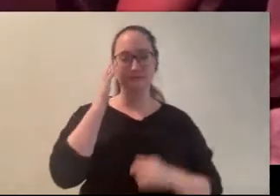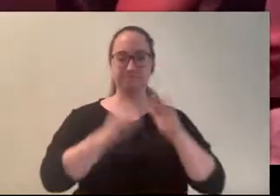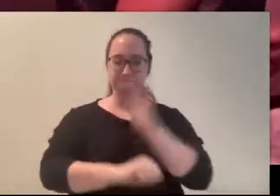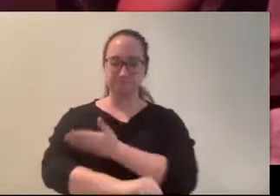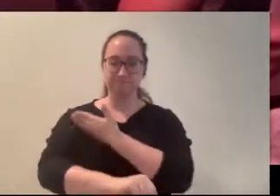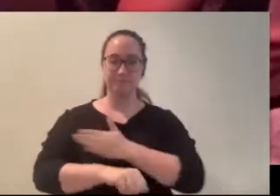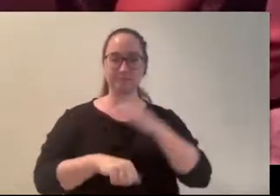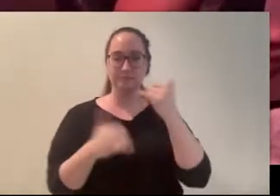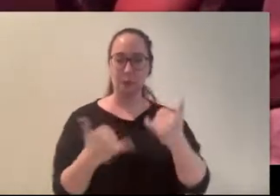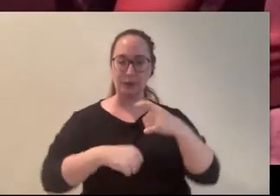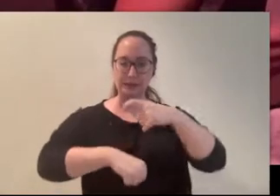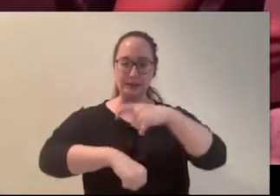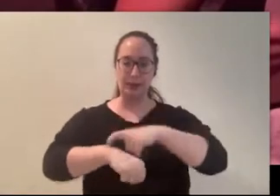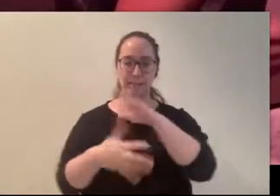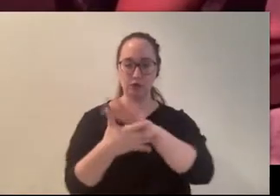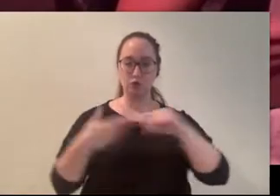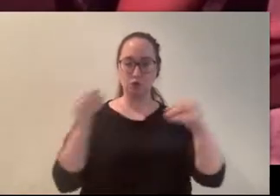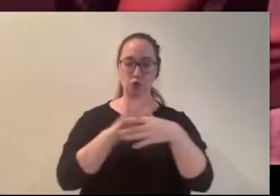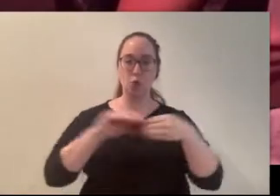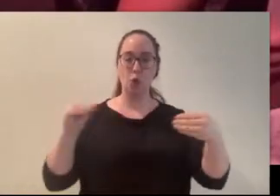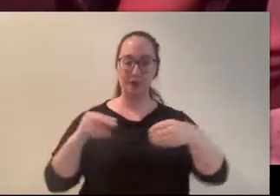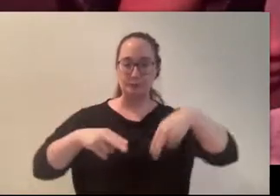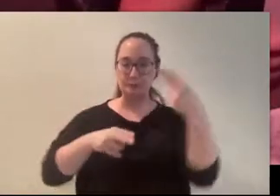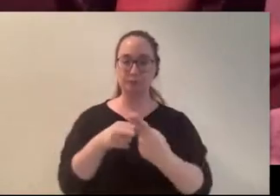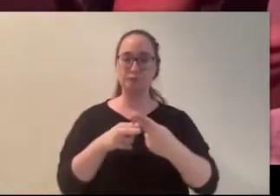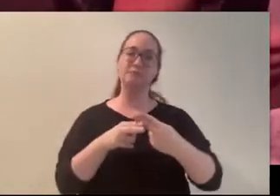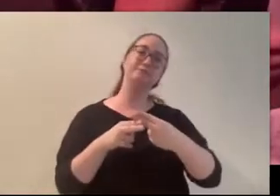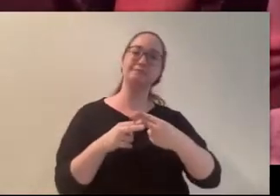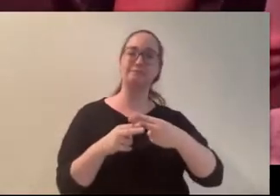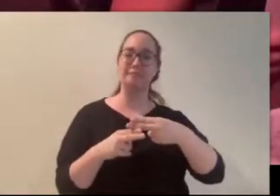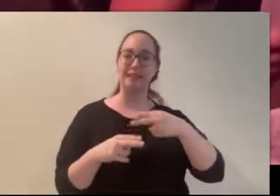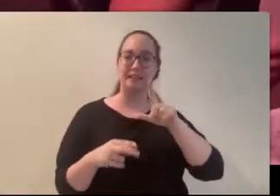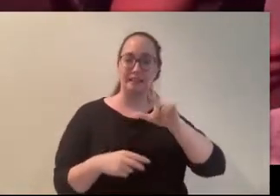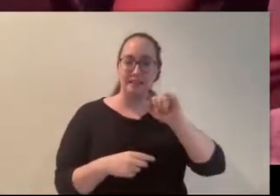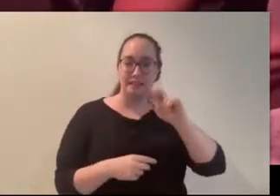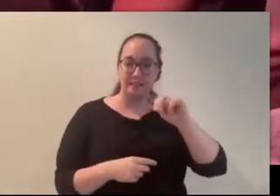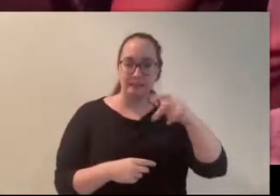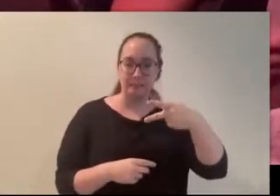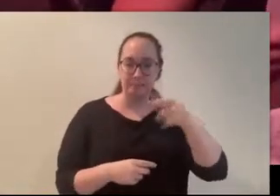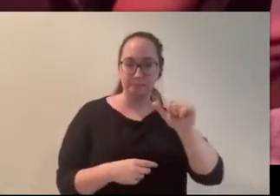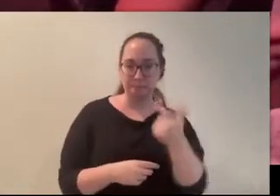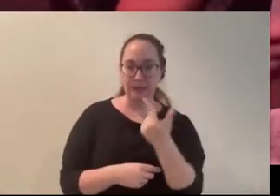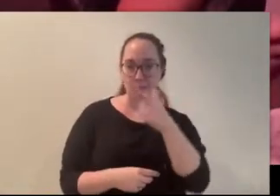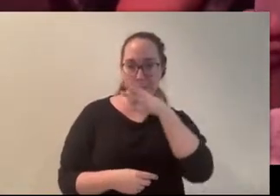tale of “The Limping Woman”... Are creeped out already? (Thomas) Yeah.. (Carly) Okay..